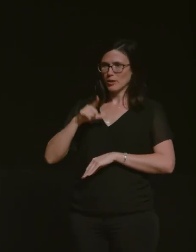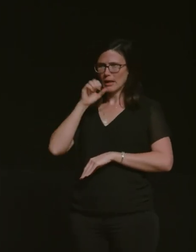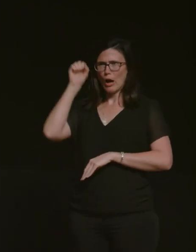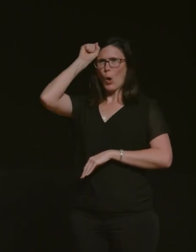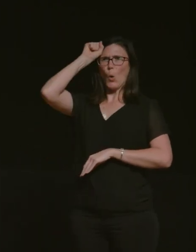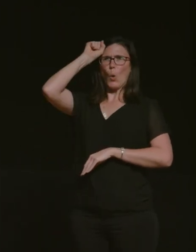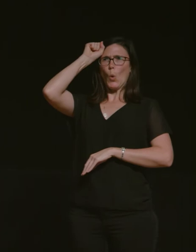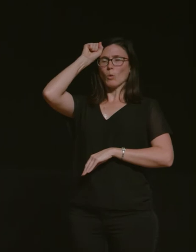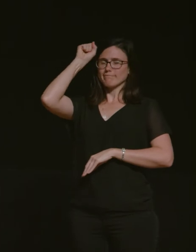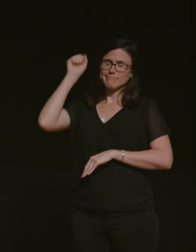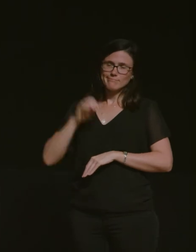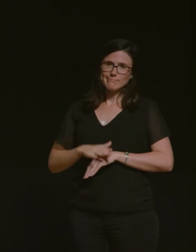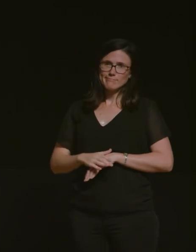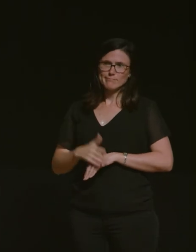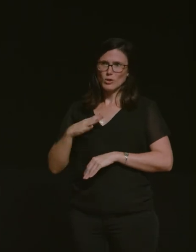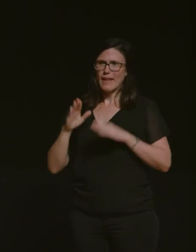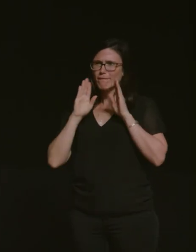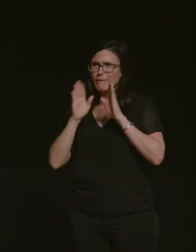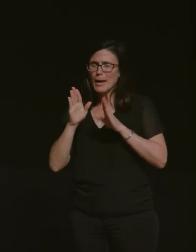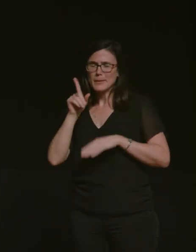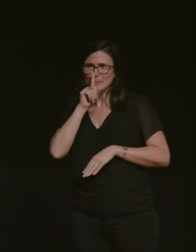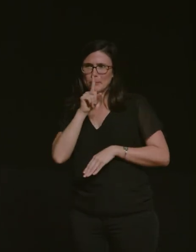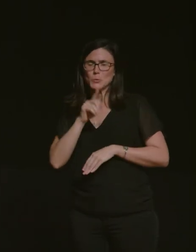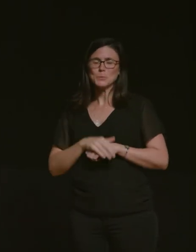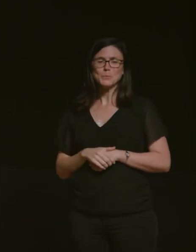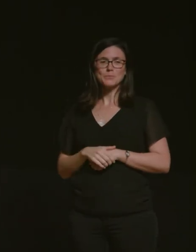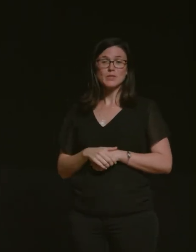because that's how good they are okay so tonight you'll be hearing from six storytellers